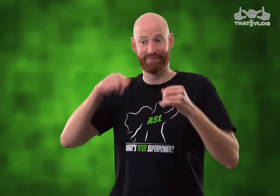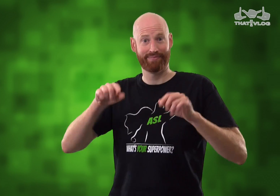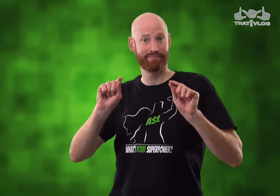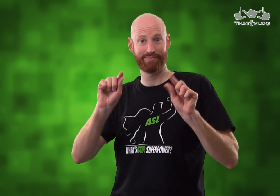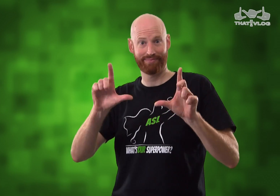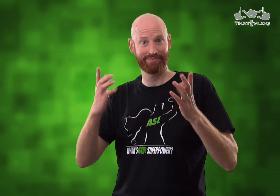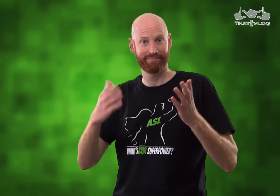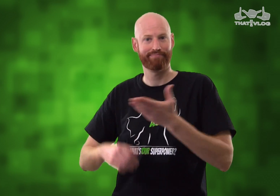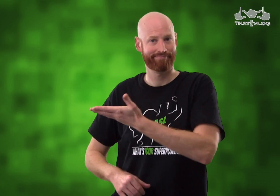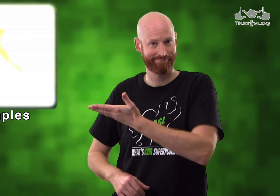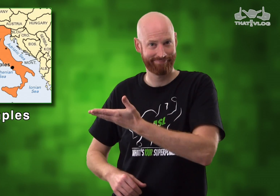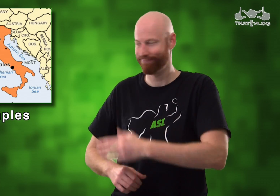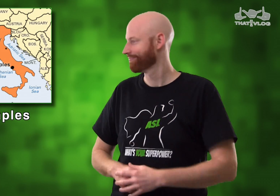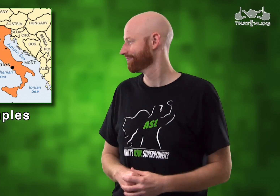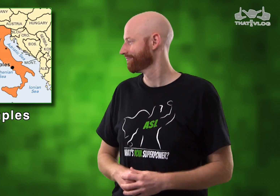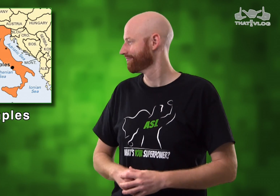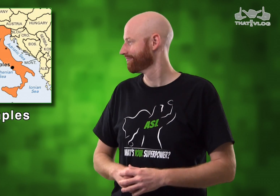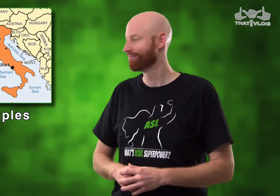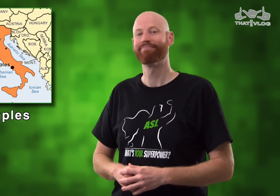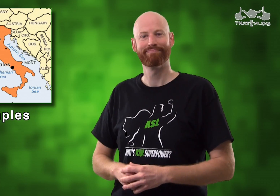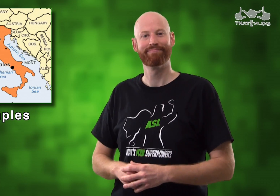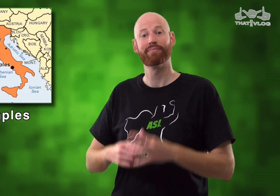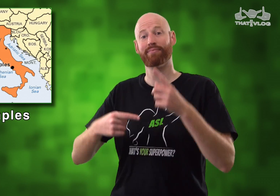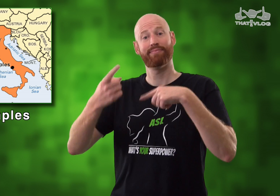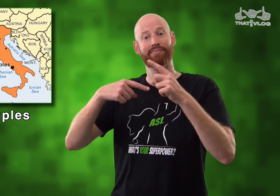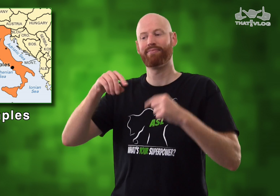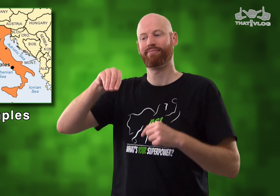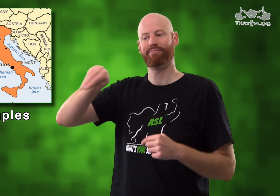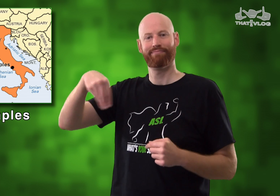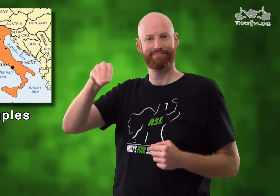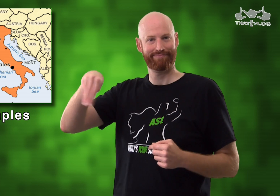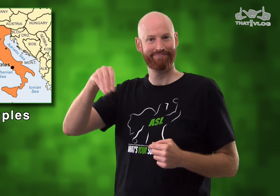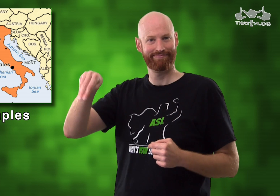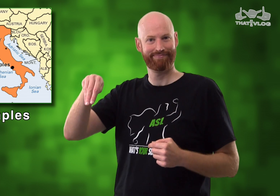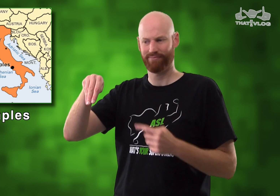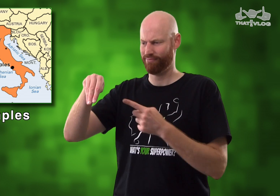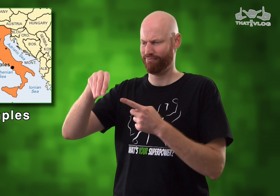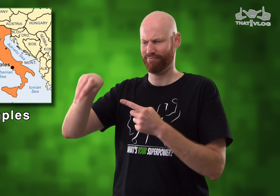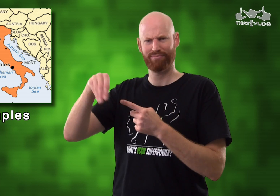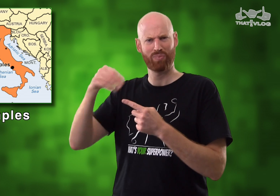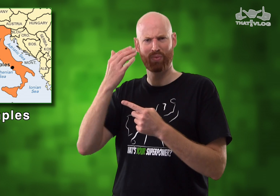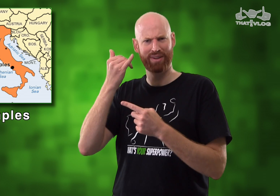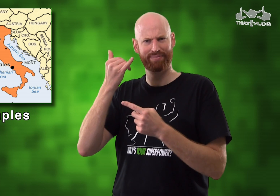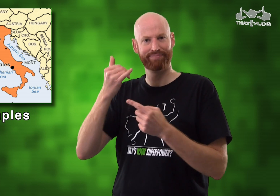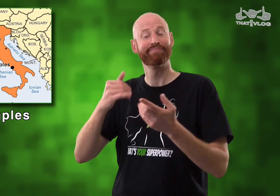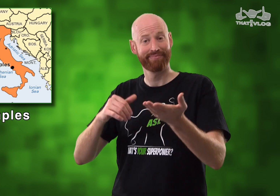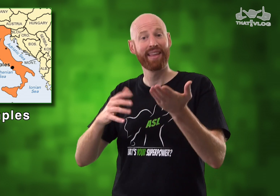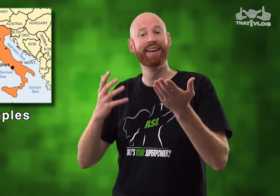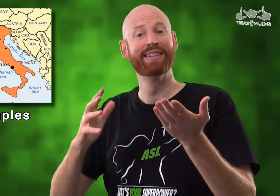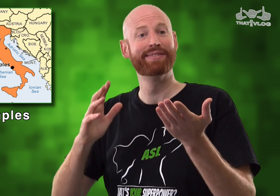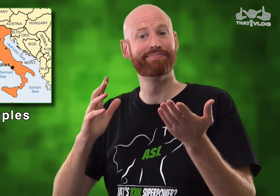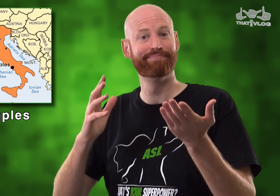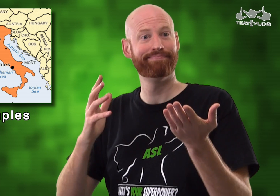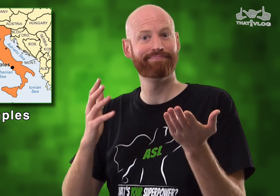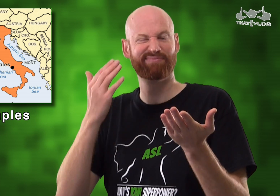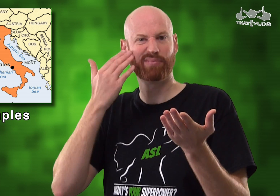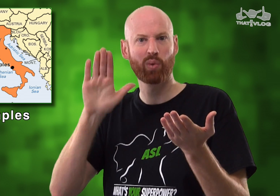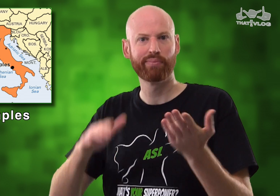Ok, and our last city for this episode is Naples! If you're wondering why this is the sign, well...